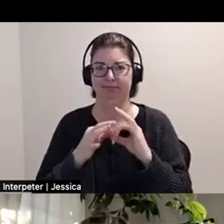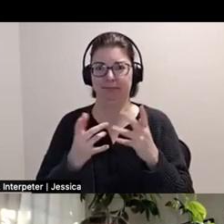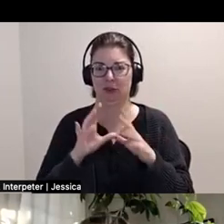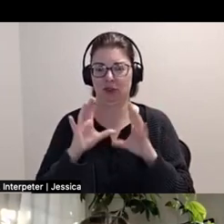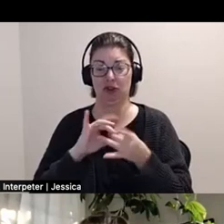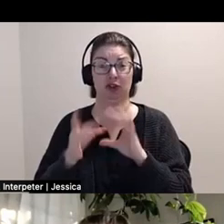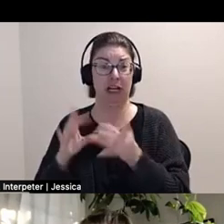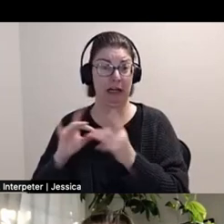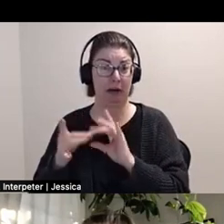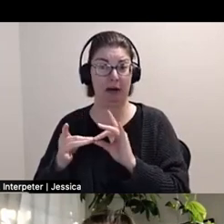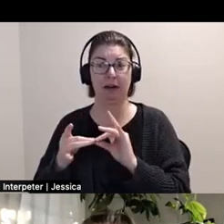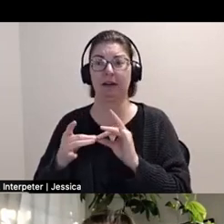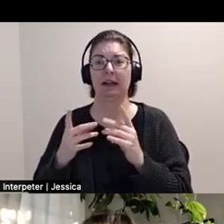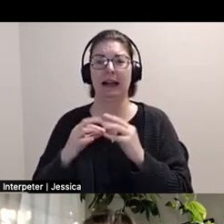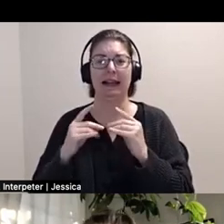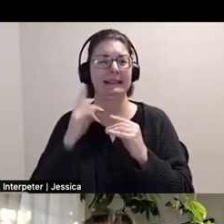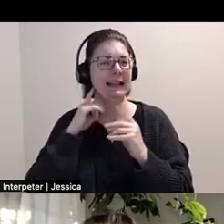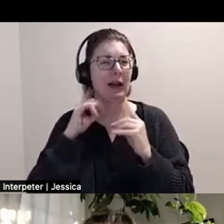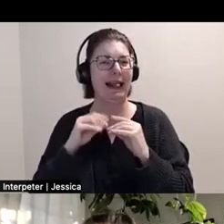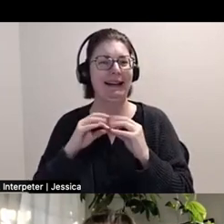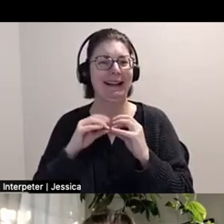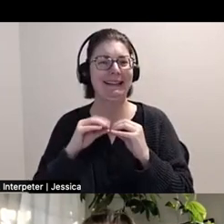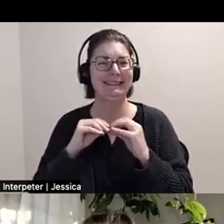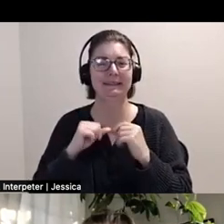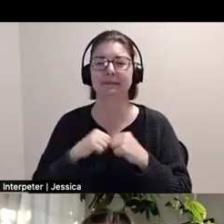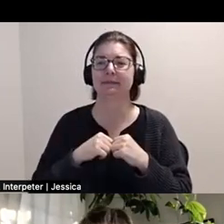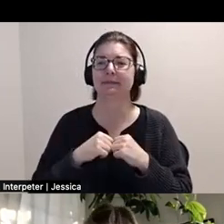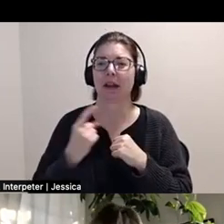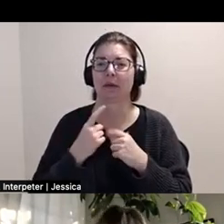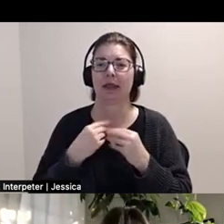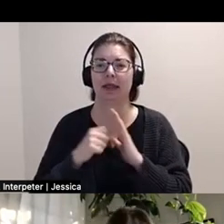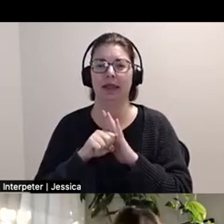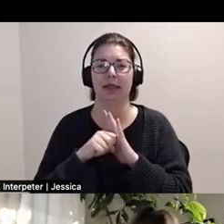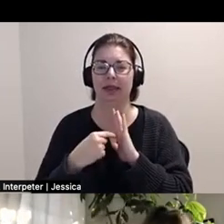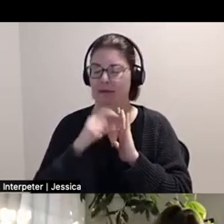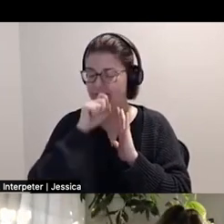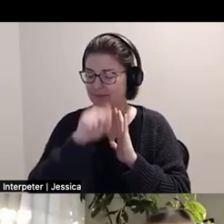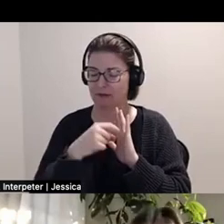and it makes a clicking noise. And yeah, this I always love to show my toys, whenever I do a Zoom talk